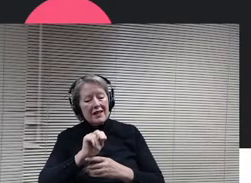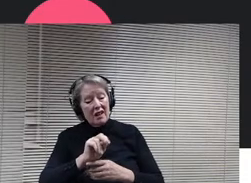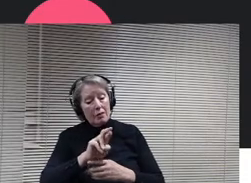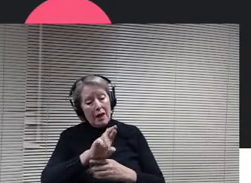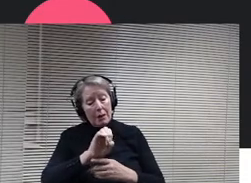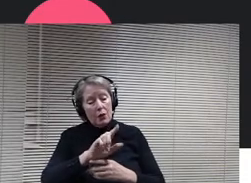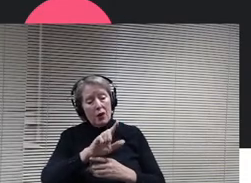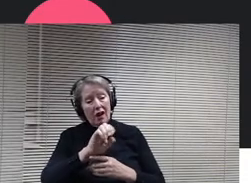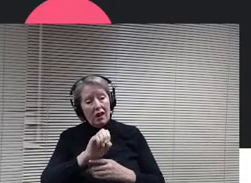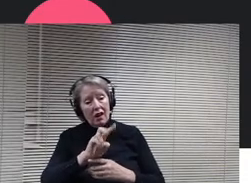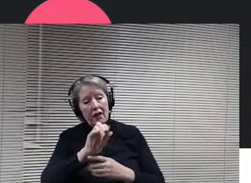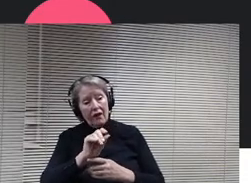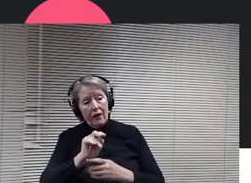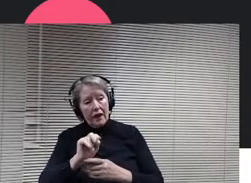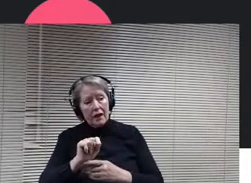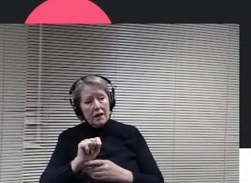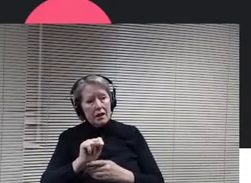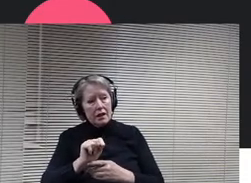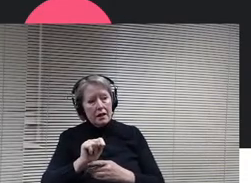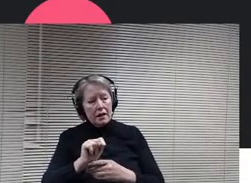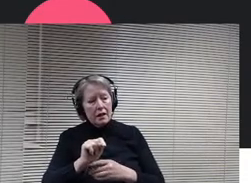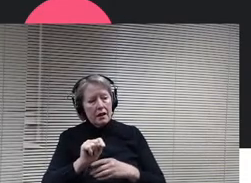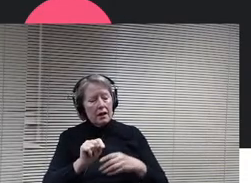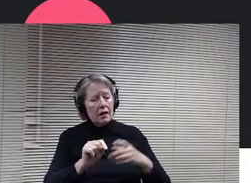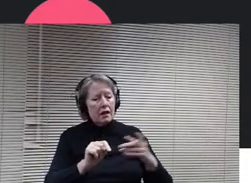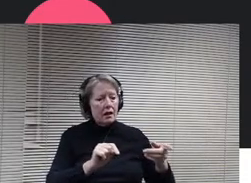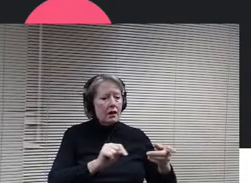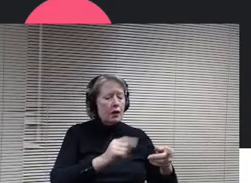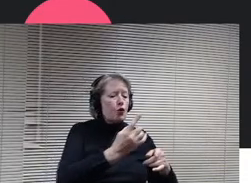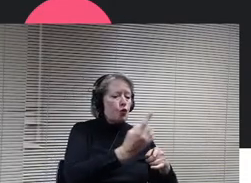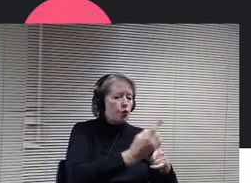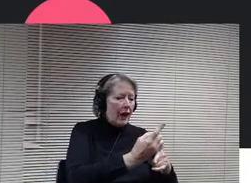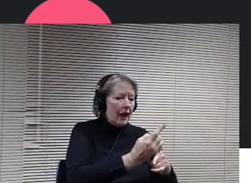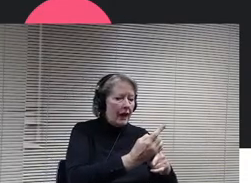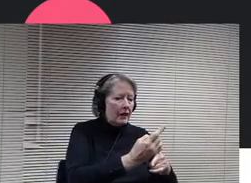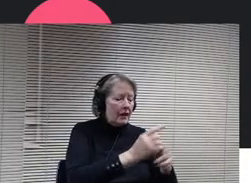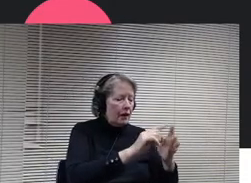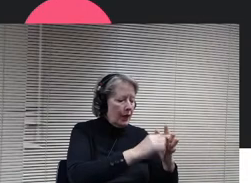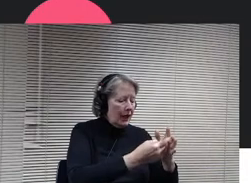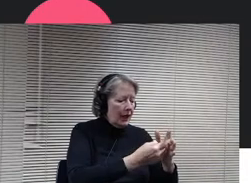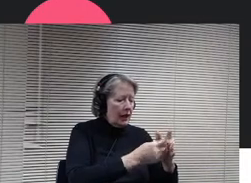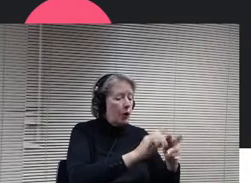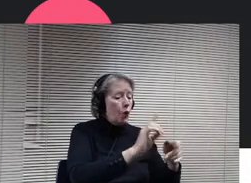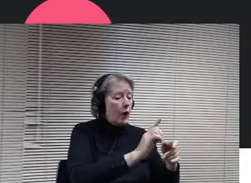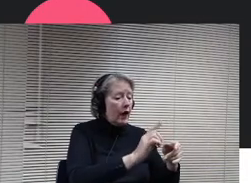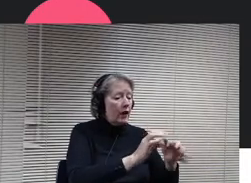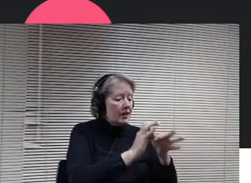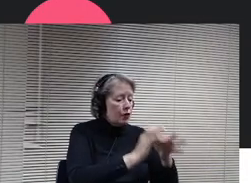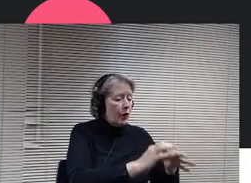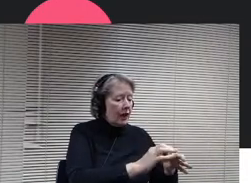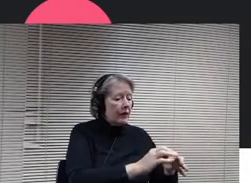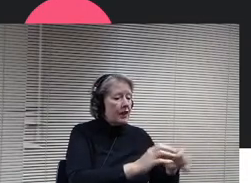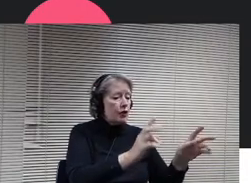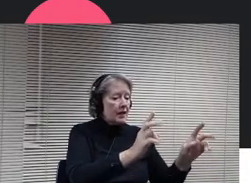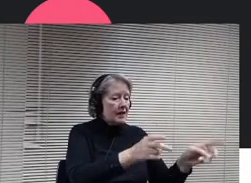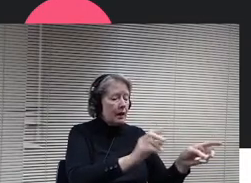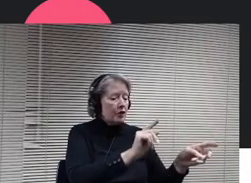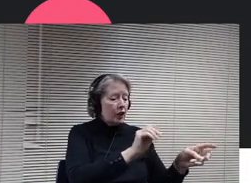Right, so the beginning of that sentence was where it is relevant to the subject matter. I thought that that would allow people to narrow it down where?